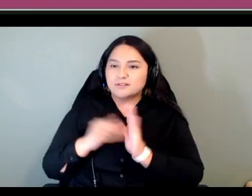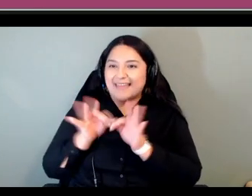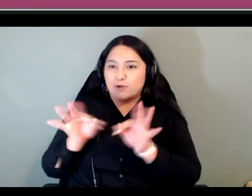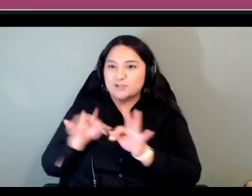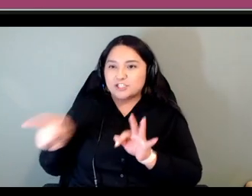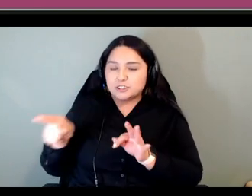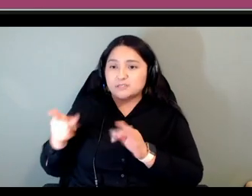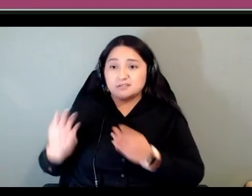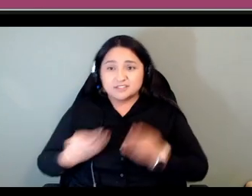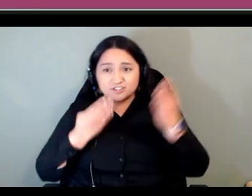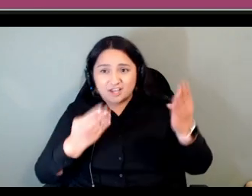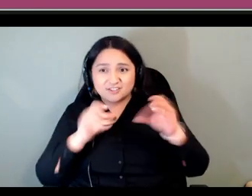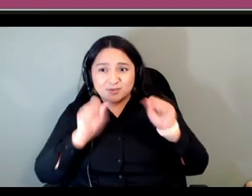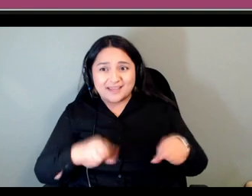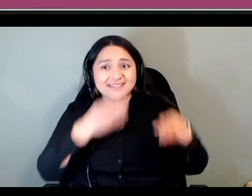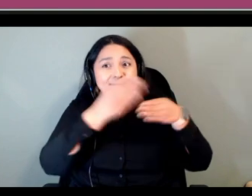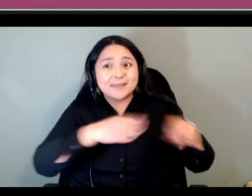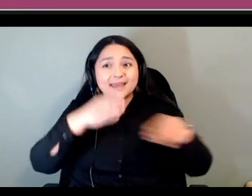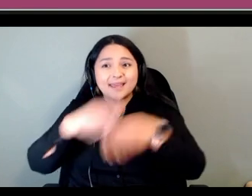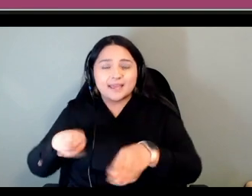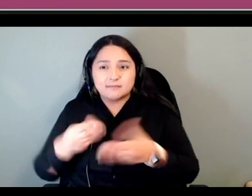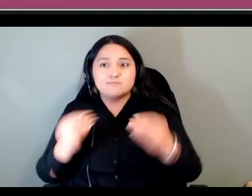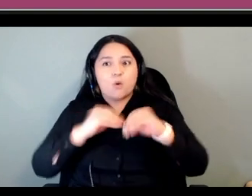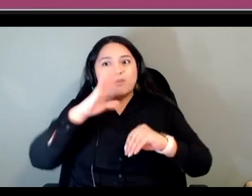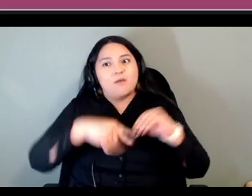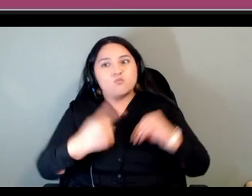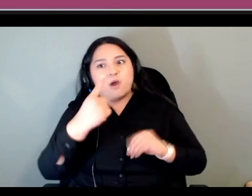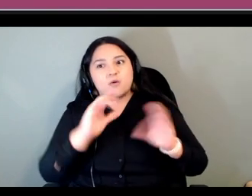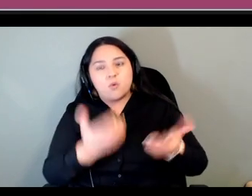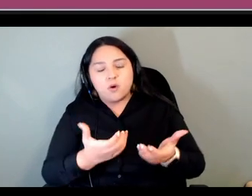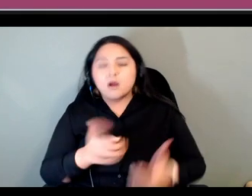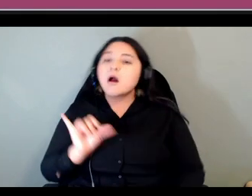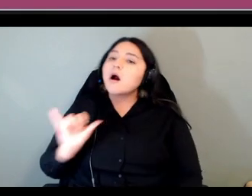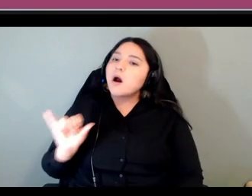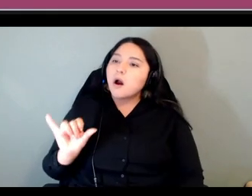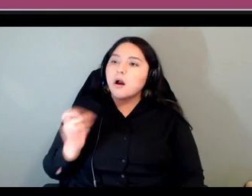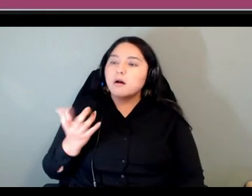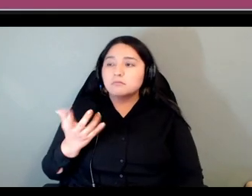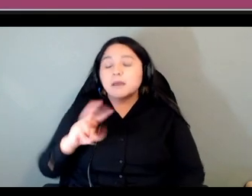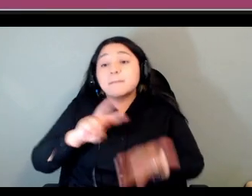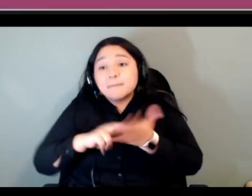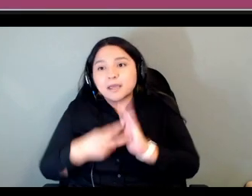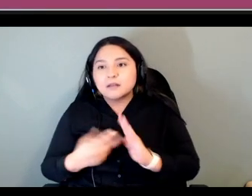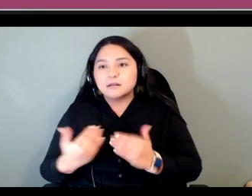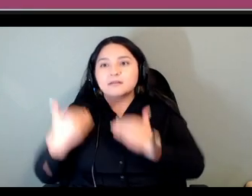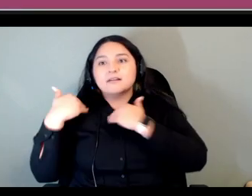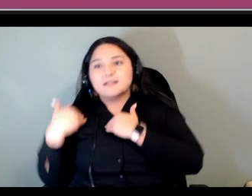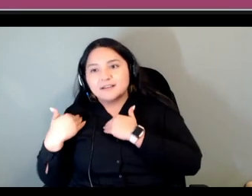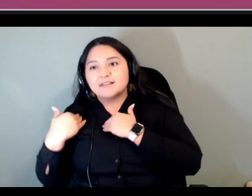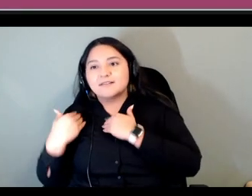um you said oh um and so which i mean it meant more work for her um so it was very nice for